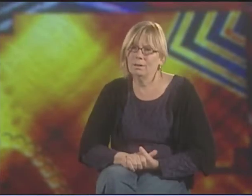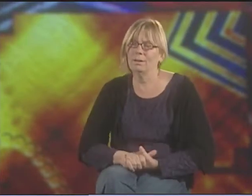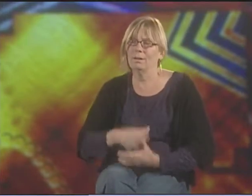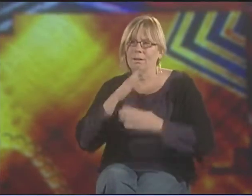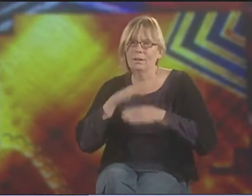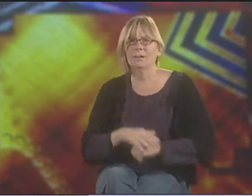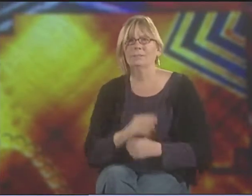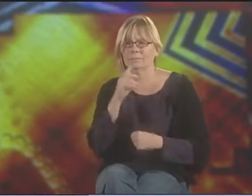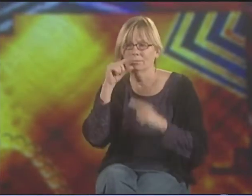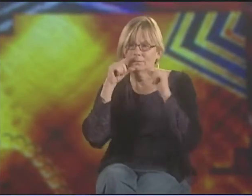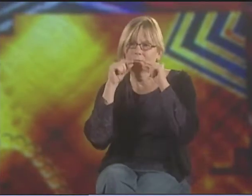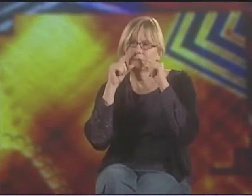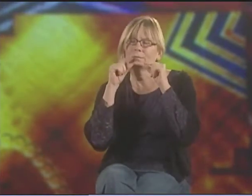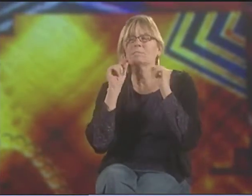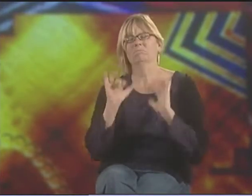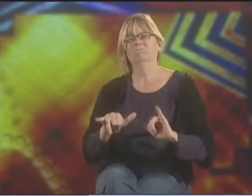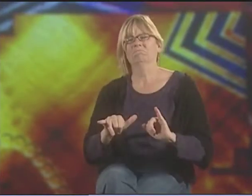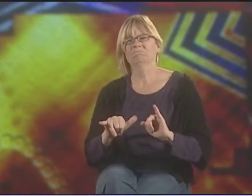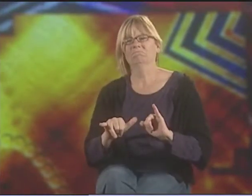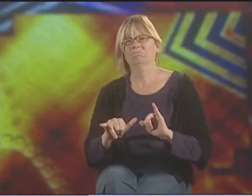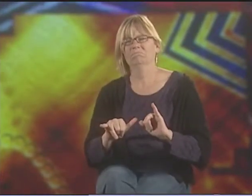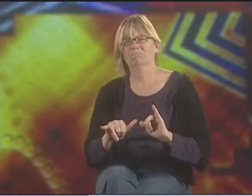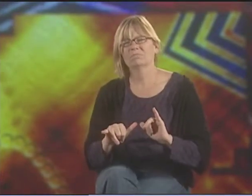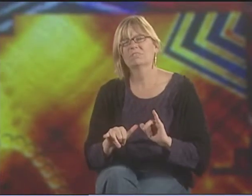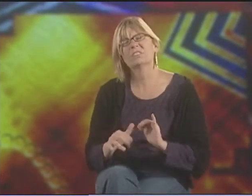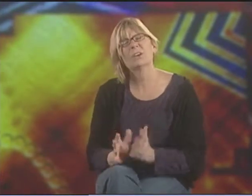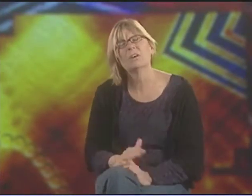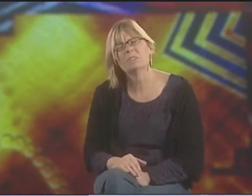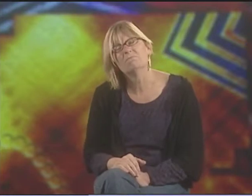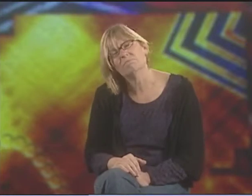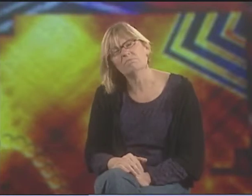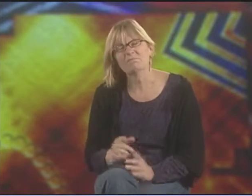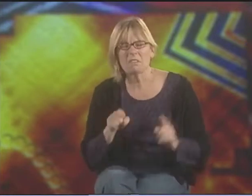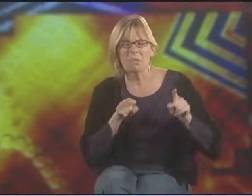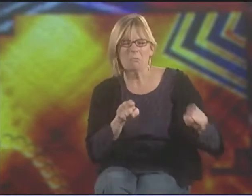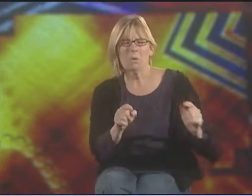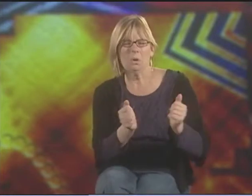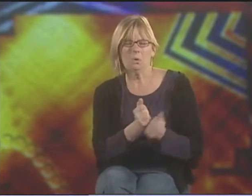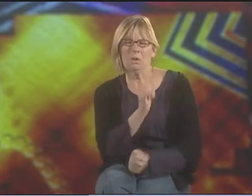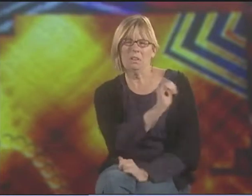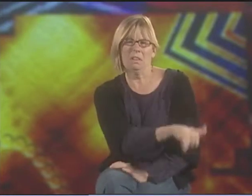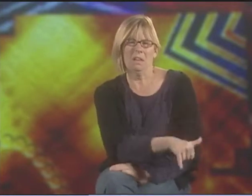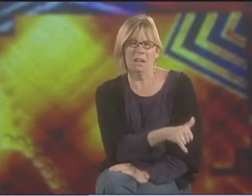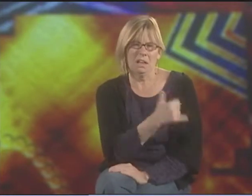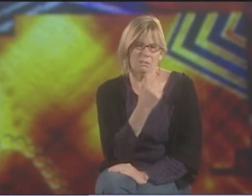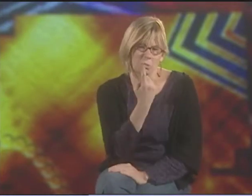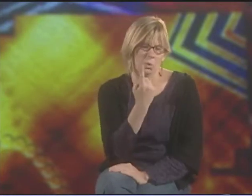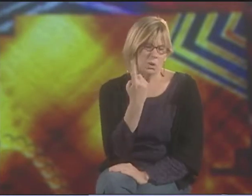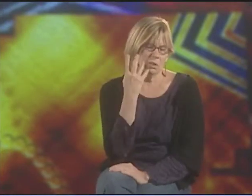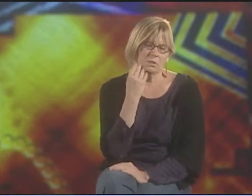WE'RE TOLD TO KEEP OUR MOUTHS STILL, PUT OUR HANDS IN OUR LAPS. THAT'S PARALLEL TO THE EXPERIENCE OF BLACK PEOPLE